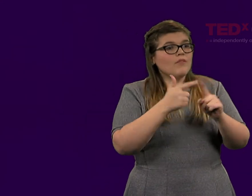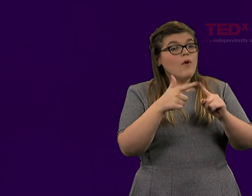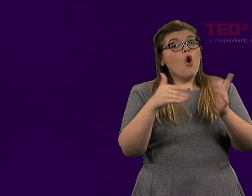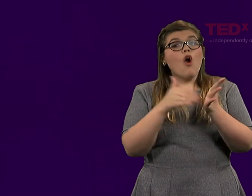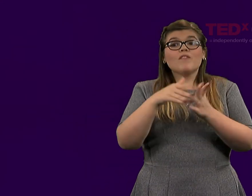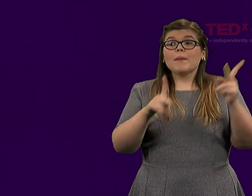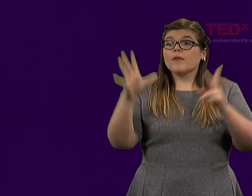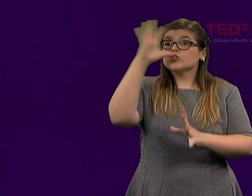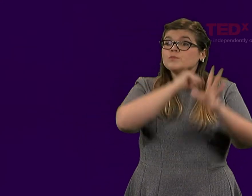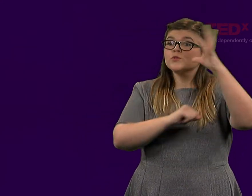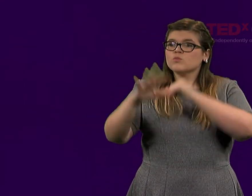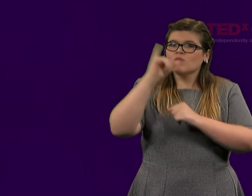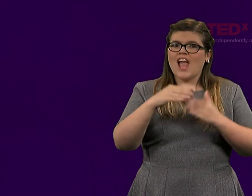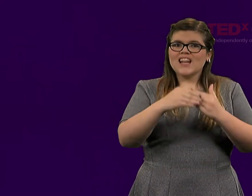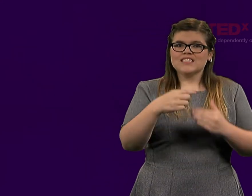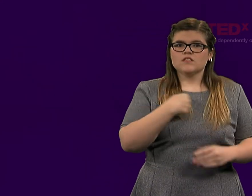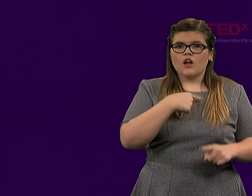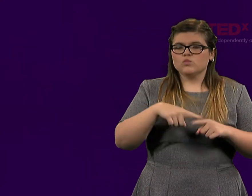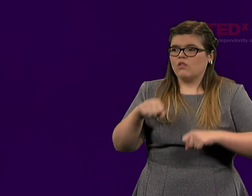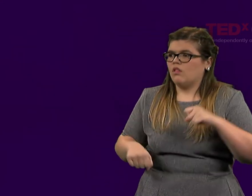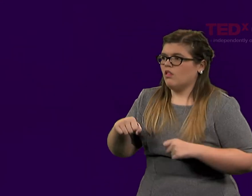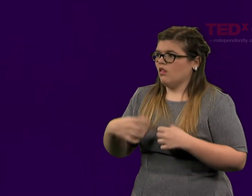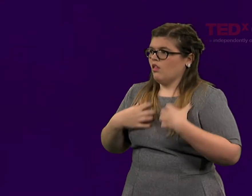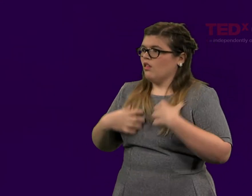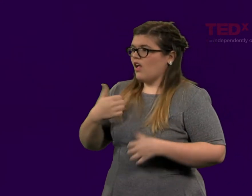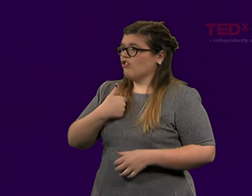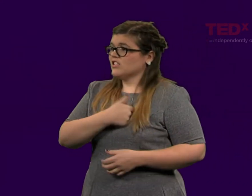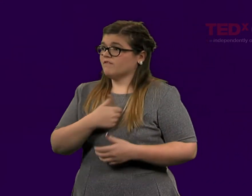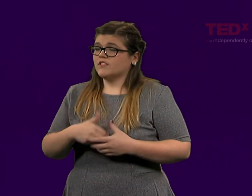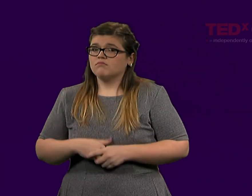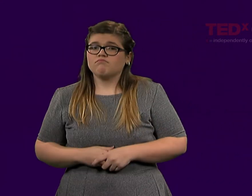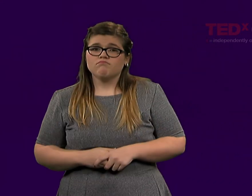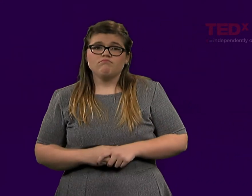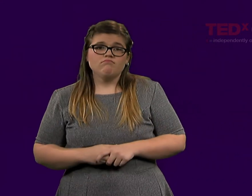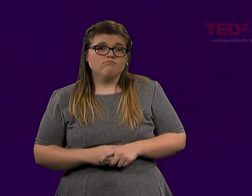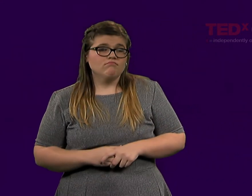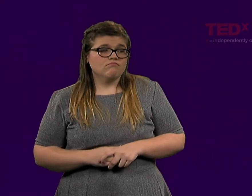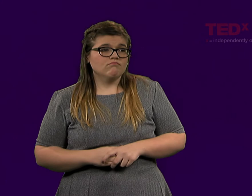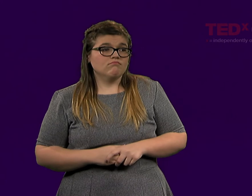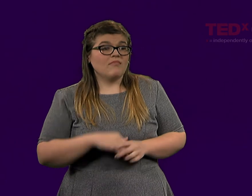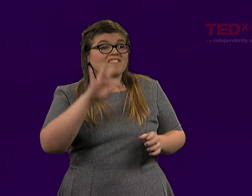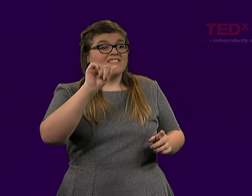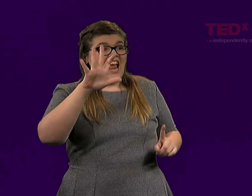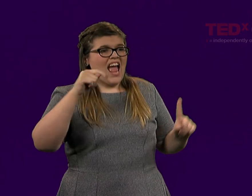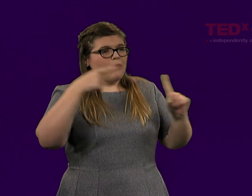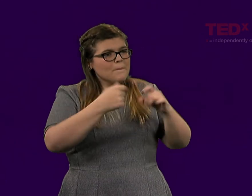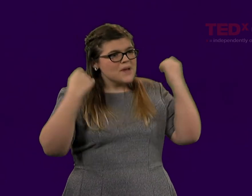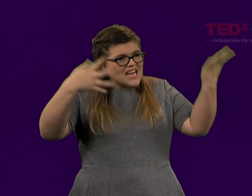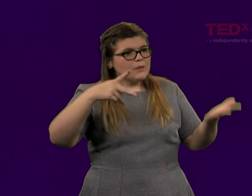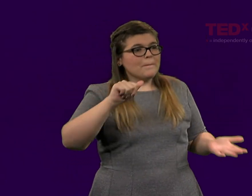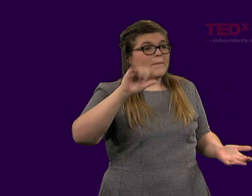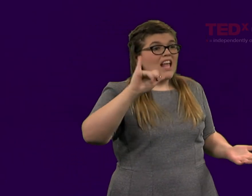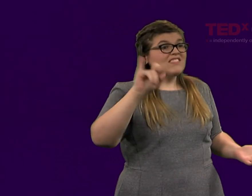People make assumptions that lead us to doubt ourselves. In fact, many pacifists like me right now